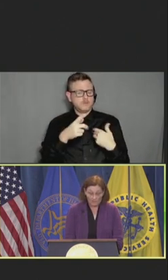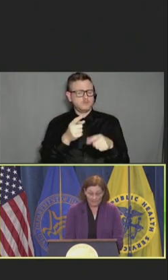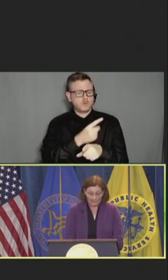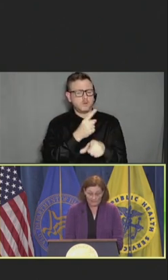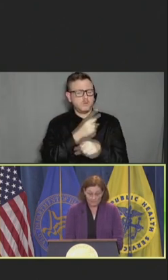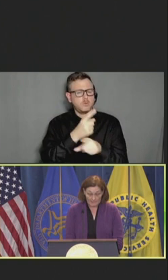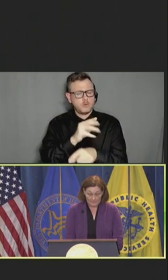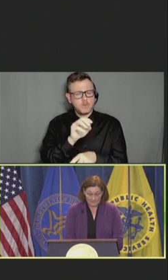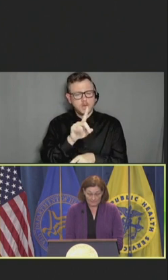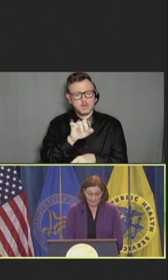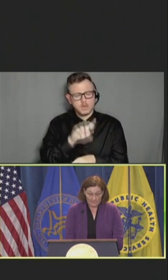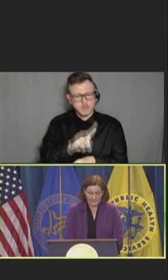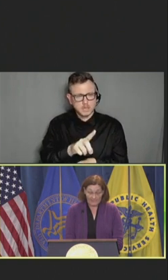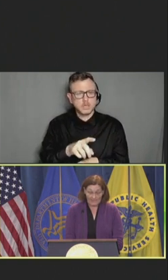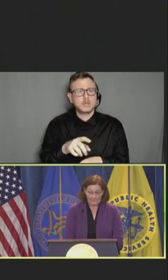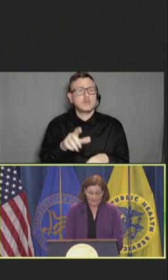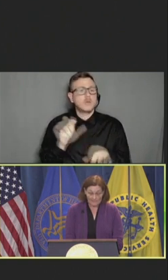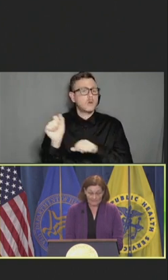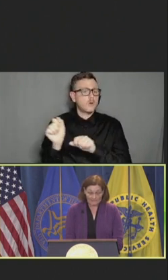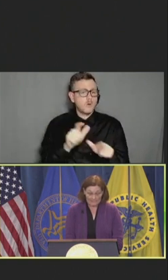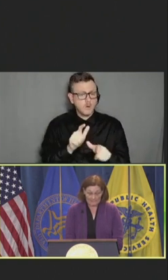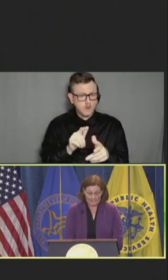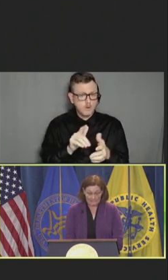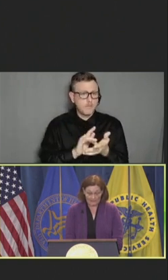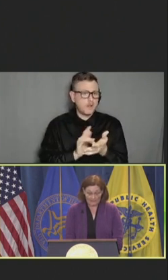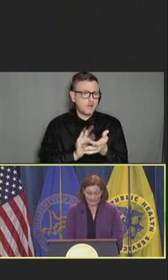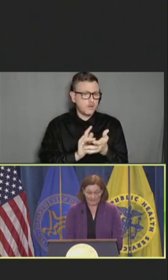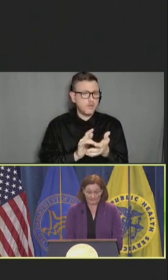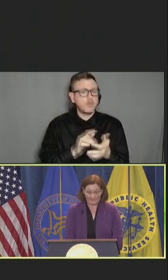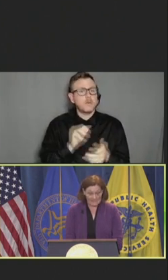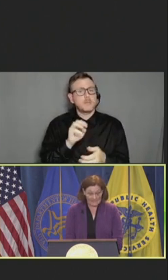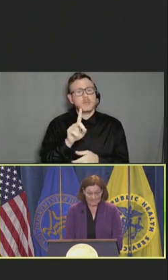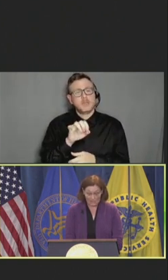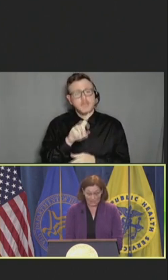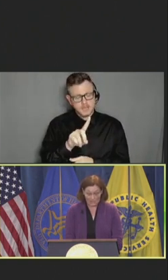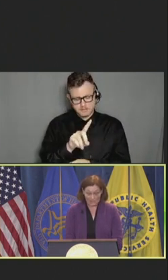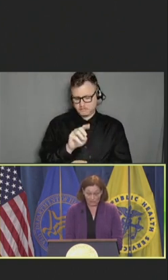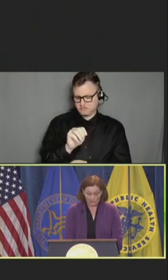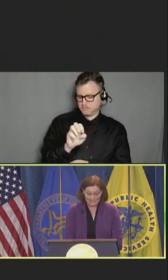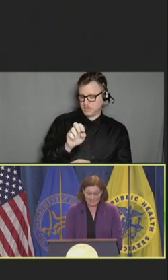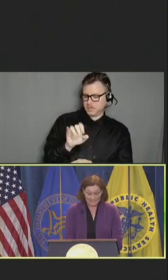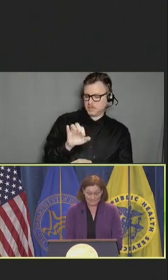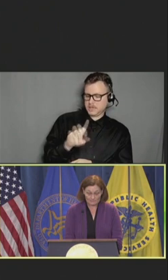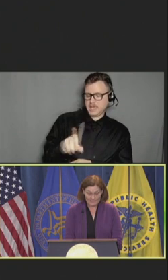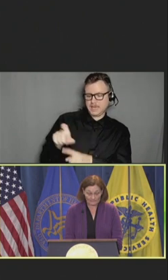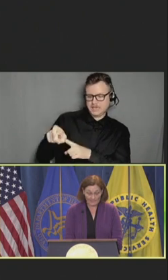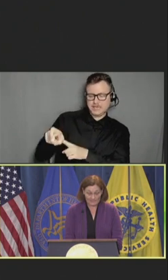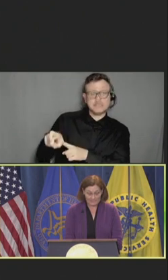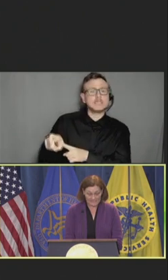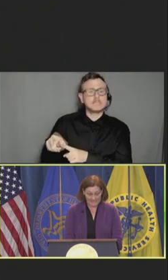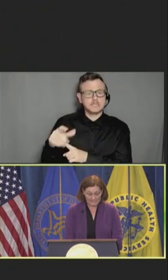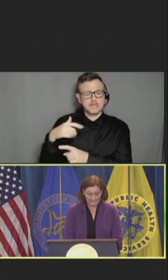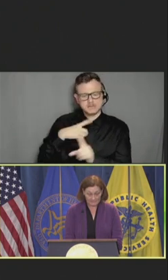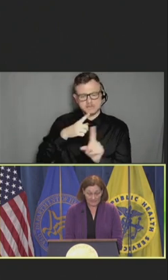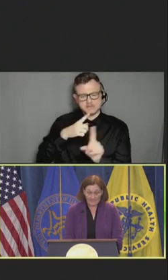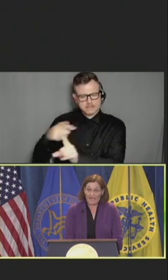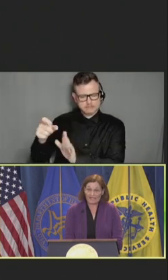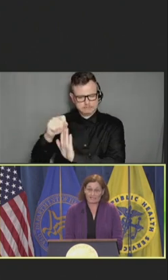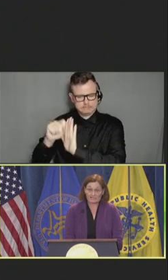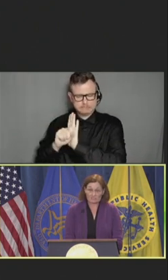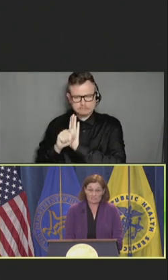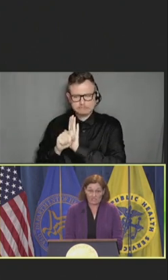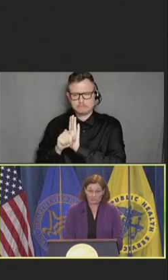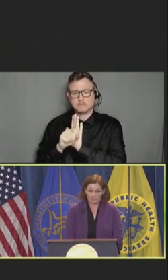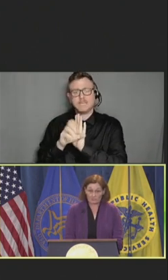all Medicaid medically needy, sorry, enrollees in specified states, and CHIP, which is the